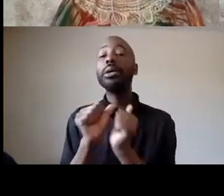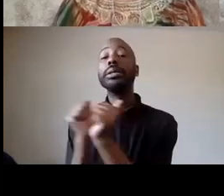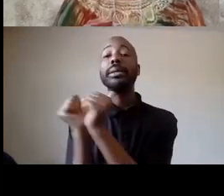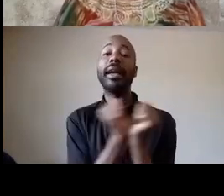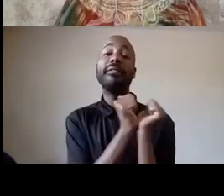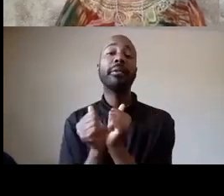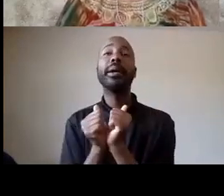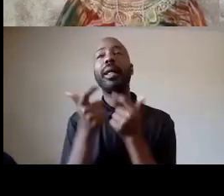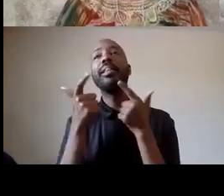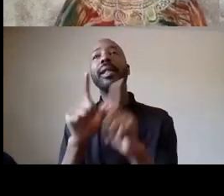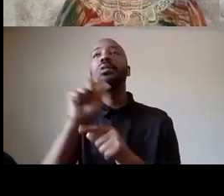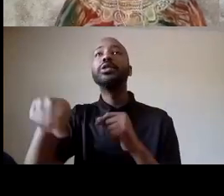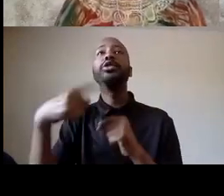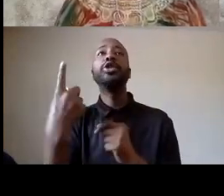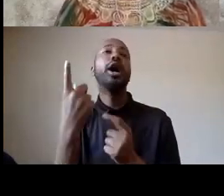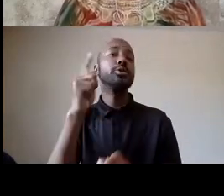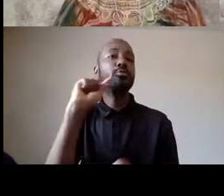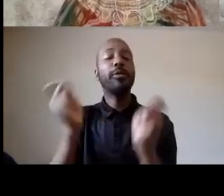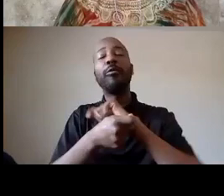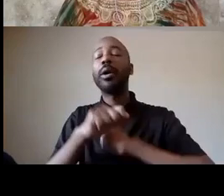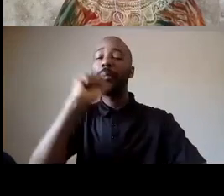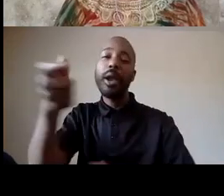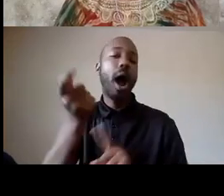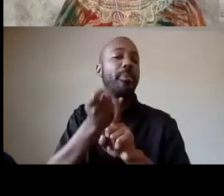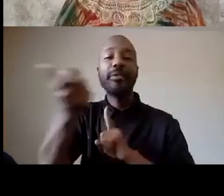well policing is a vestige of chattel slavery